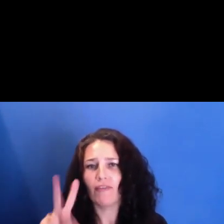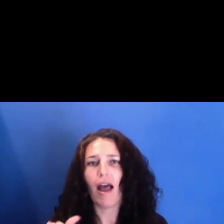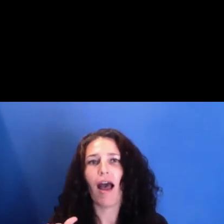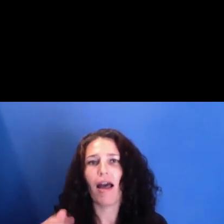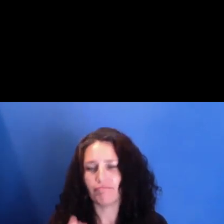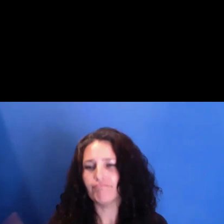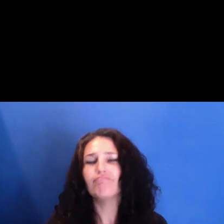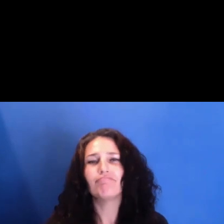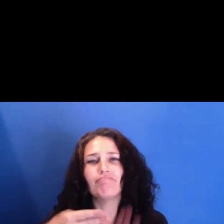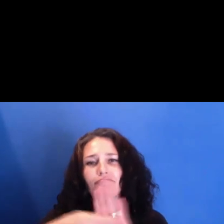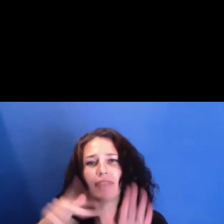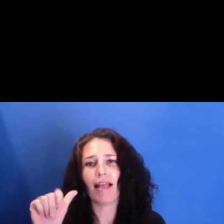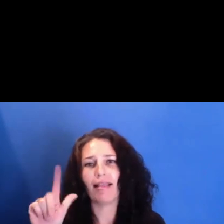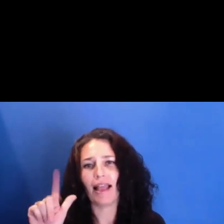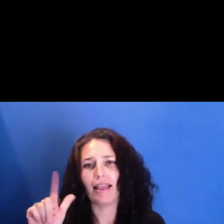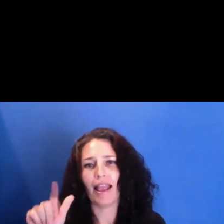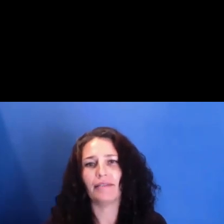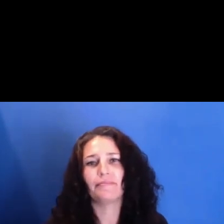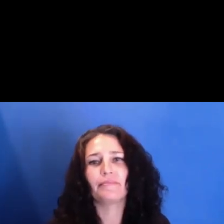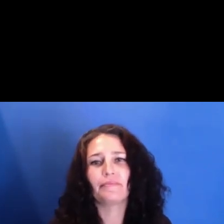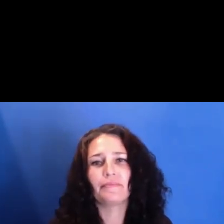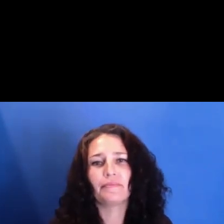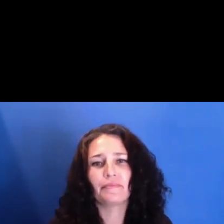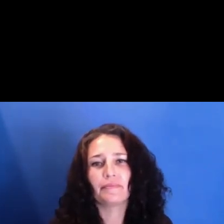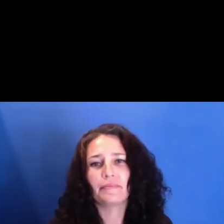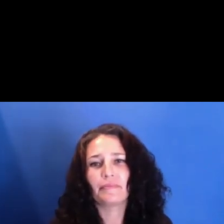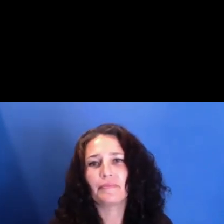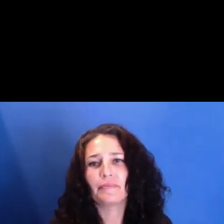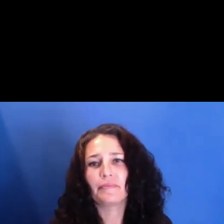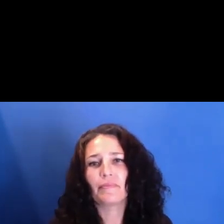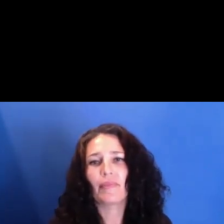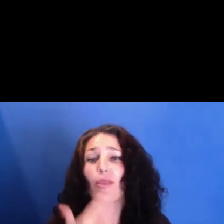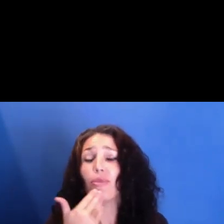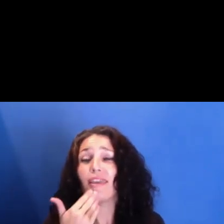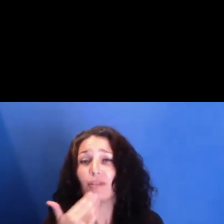And on behalf of the IDA, I'd like to welcome you to the third installment of Getting